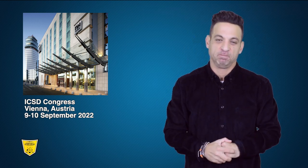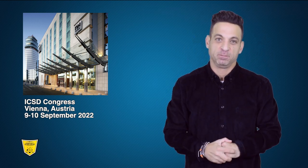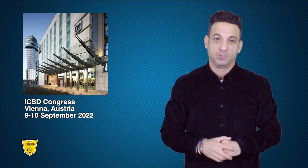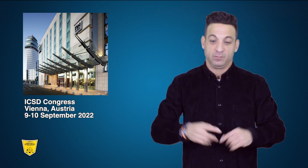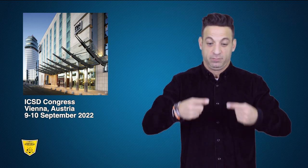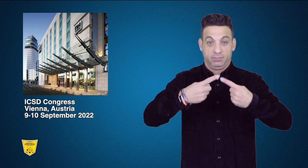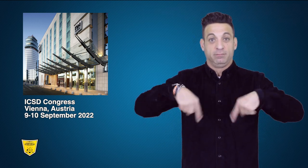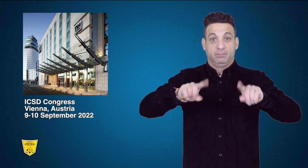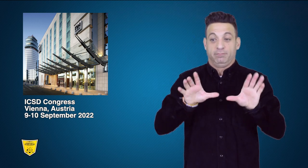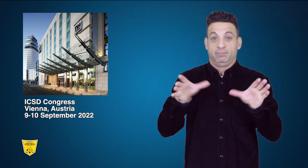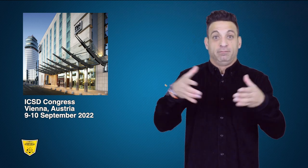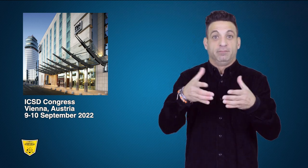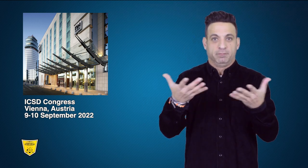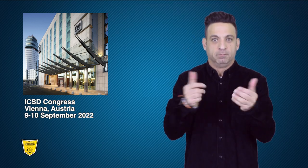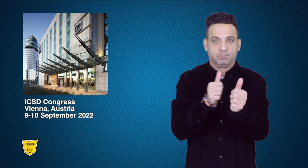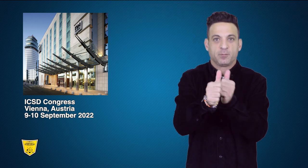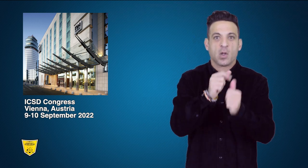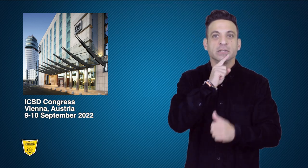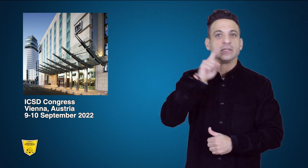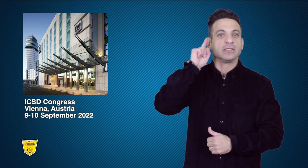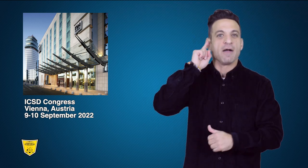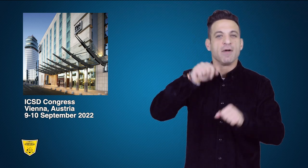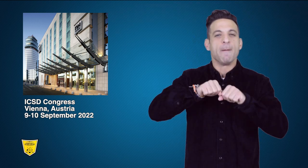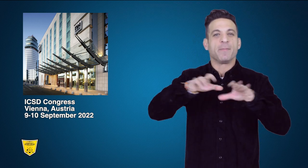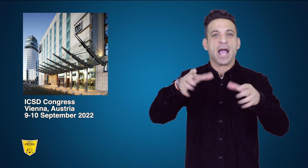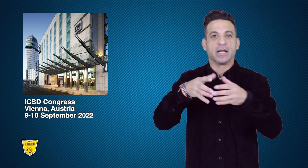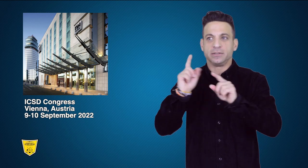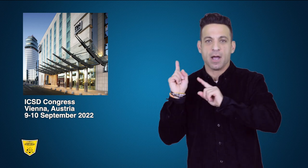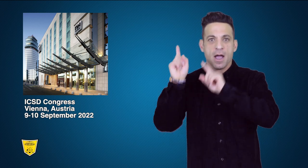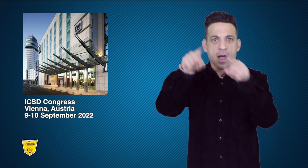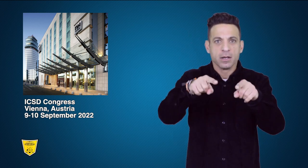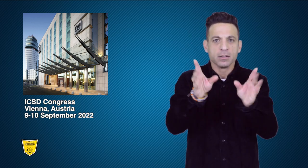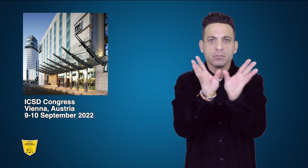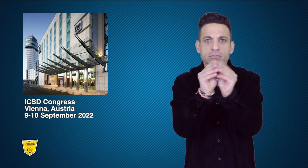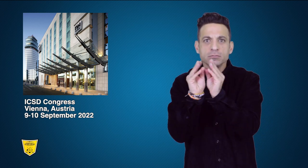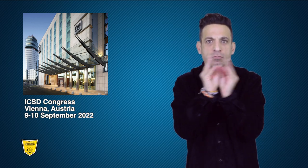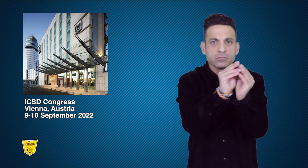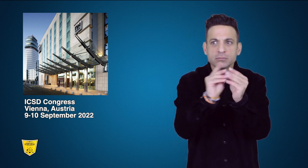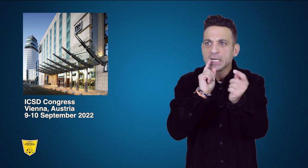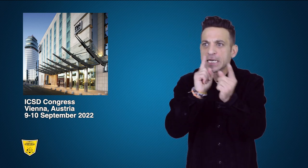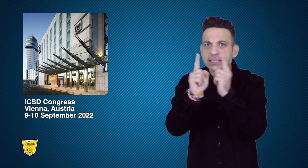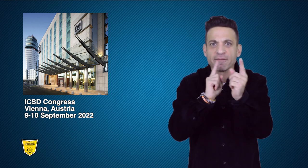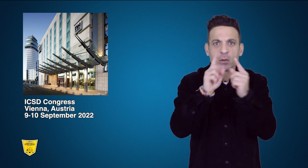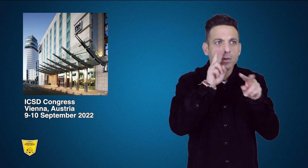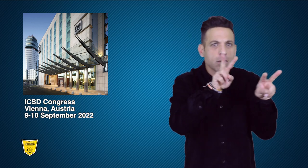Our SportsDeaf media team observed meetings and interviewed people